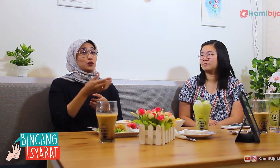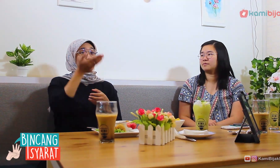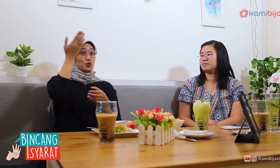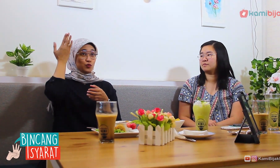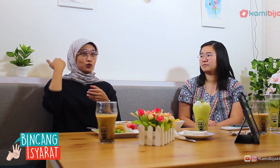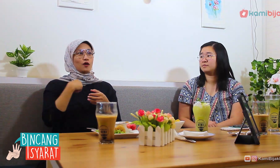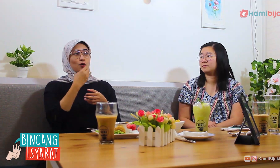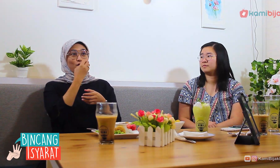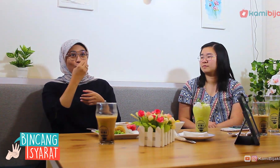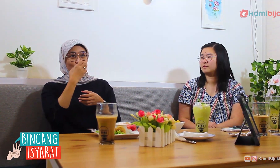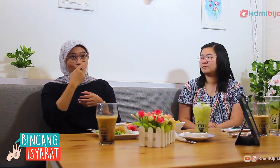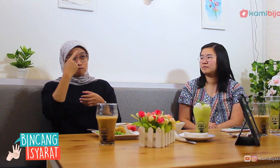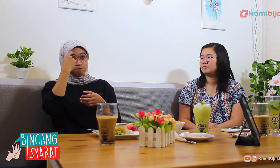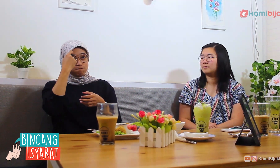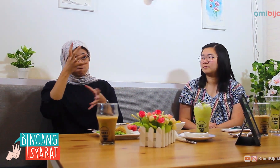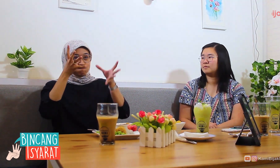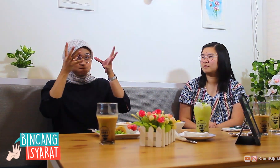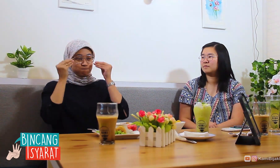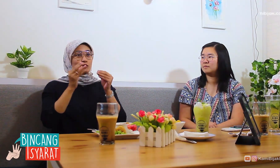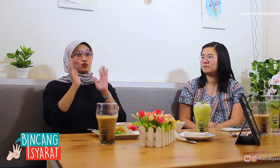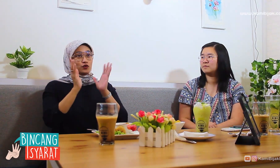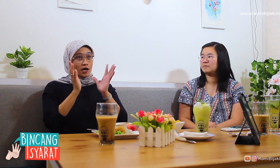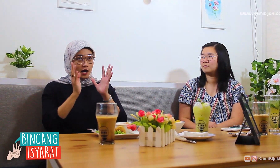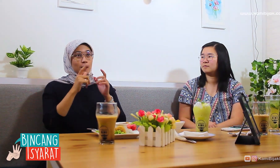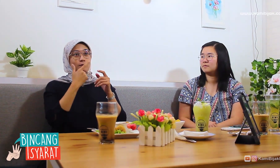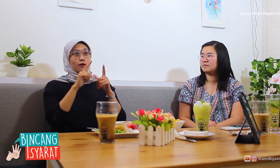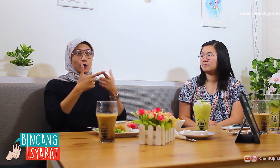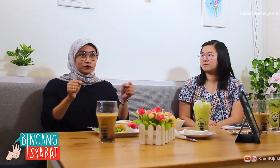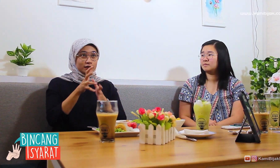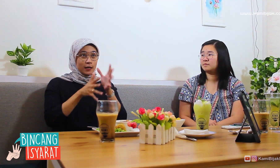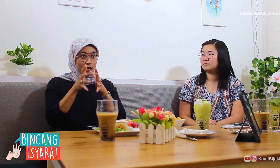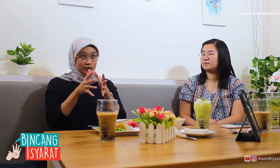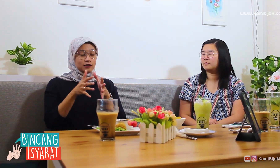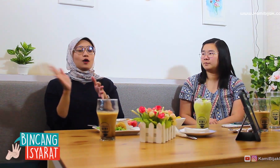Previously in Hong Kong, I've learned a lot of sign linguistics,